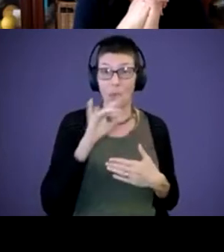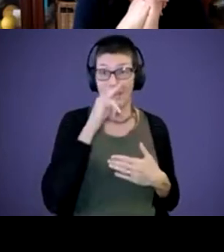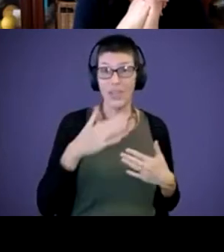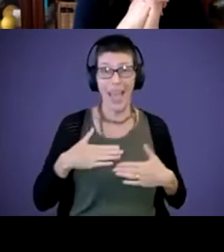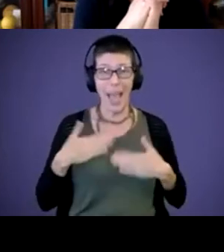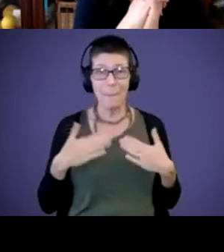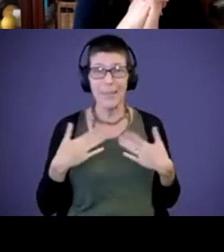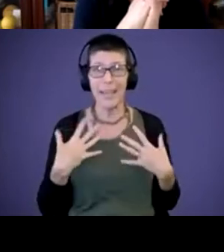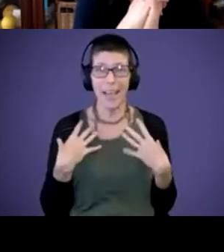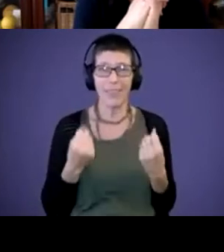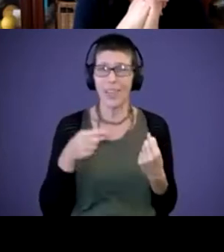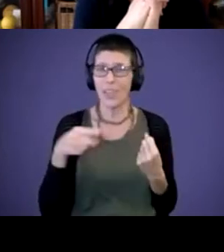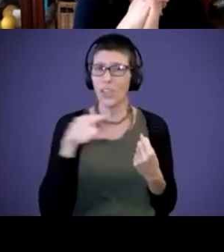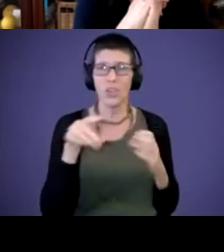you're doing perfectly good, right? So,